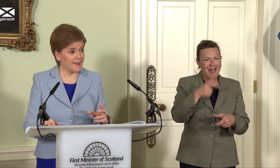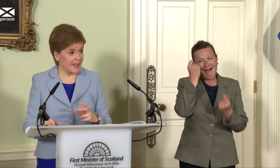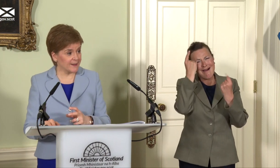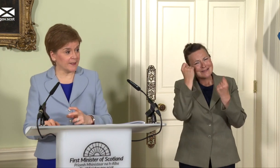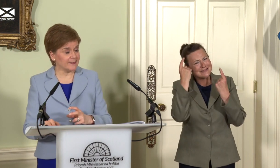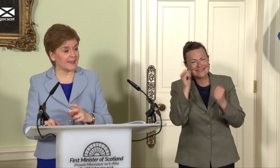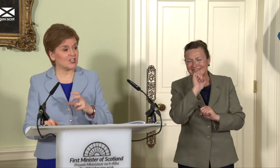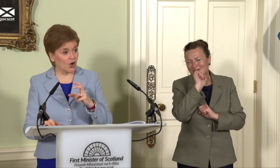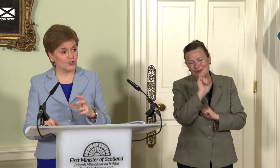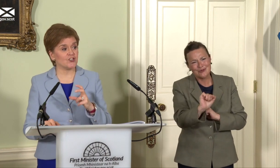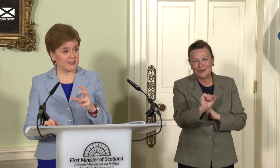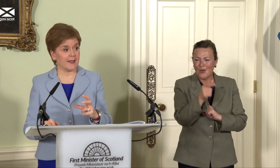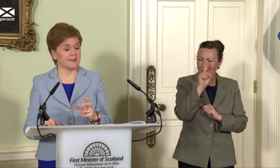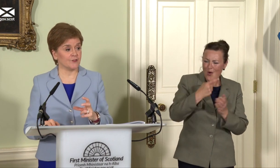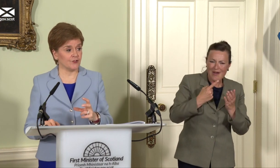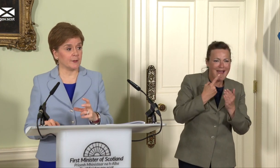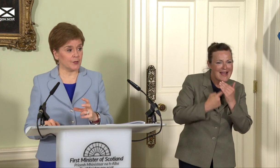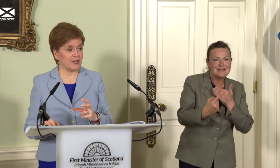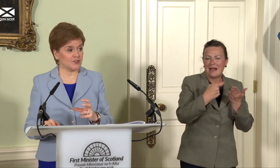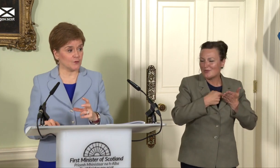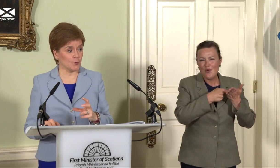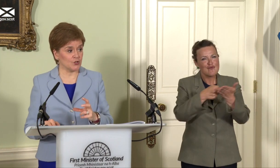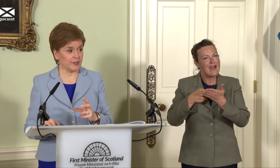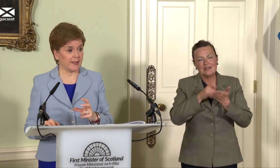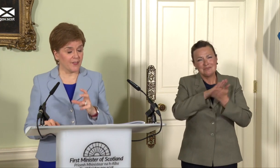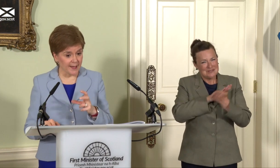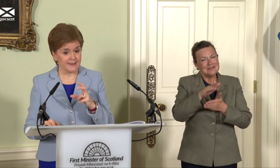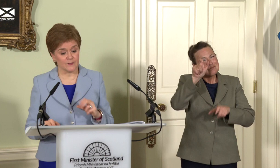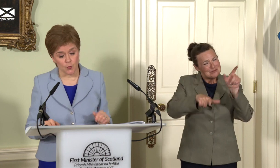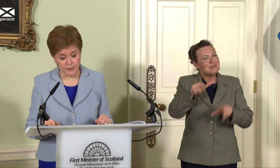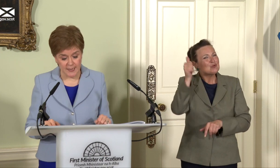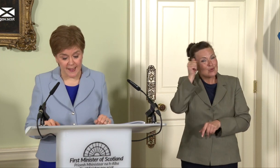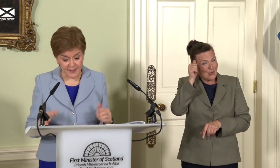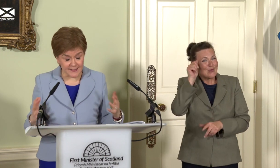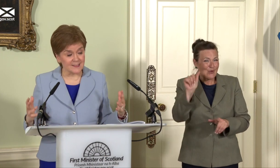headlines and to understand the real implications of what we’re doing, and that is what… that is the